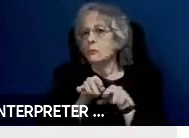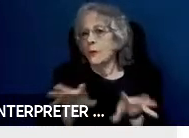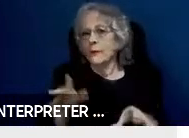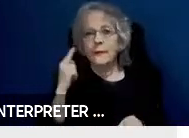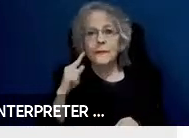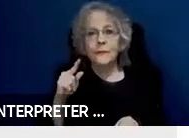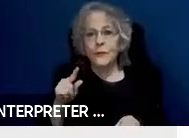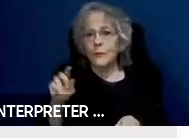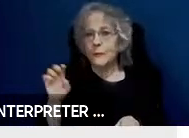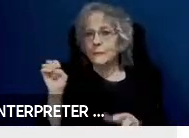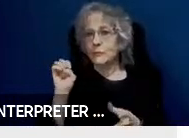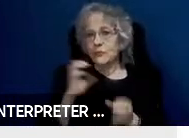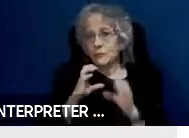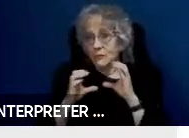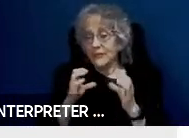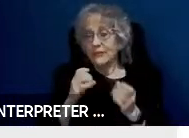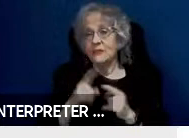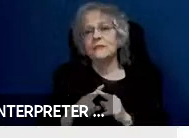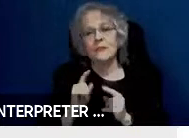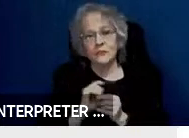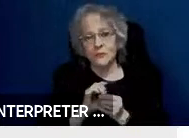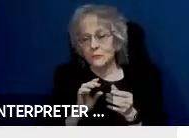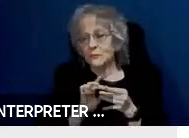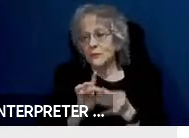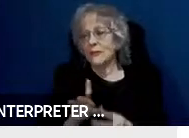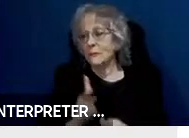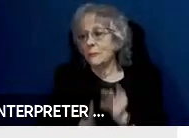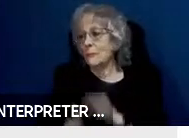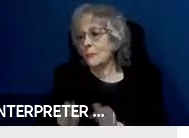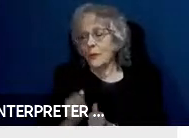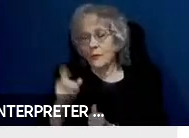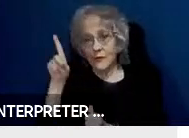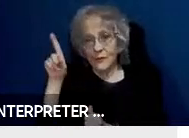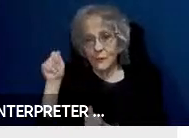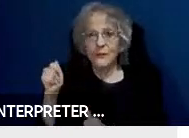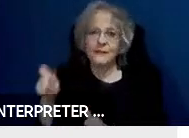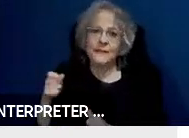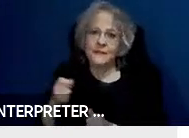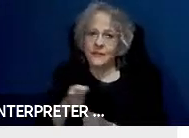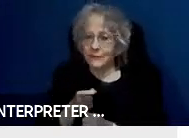to people with disabilities in an accessible manner. And our rules also, as I said before,